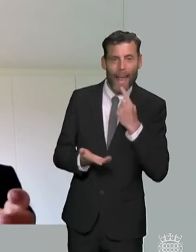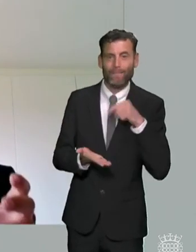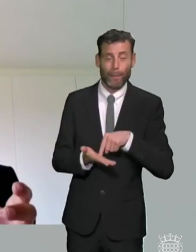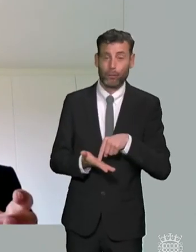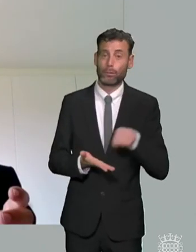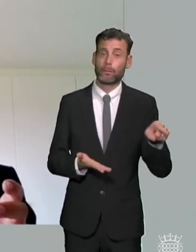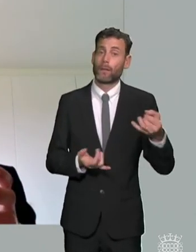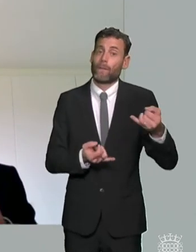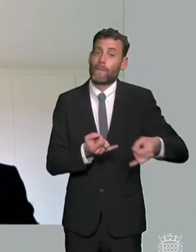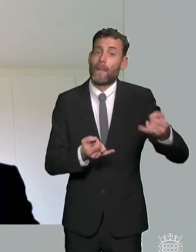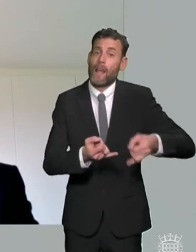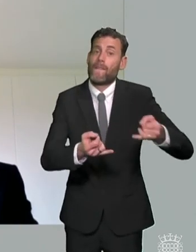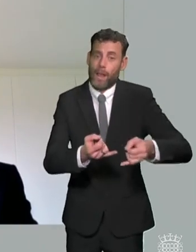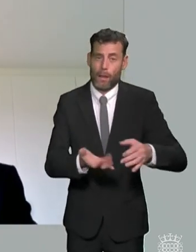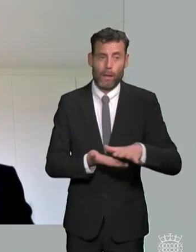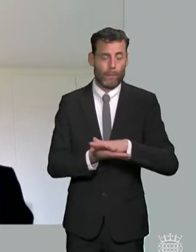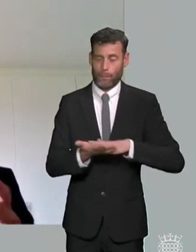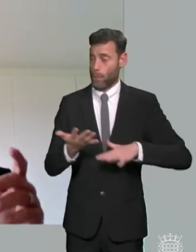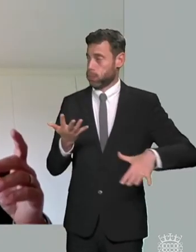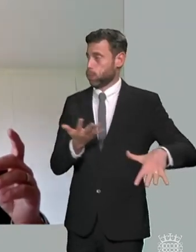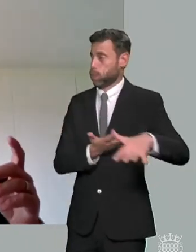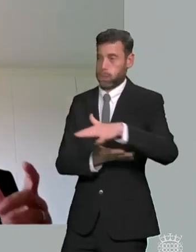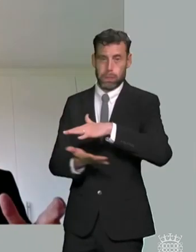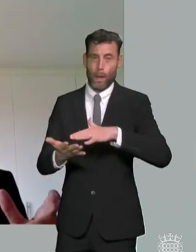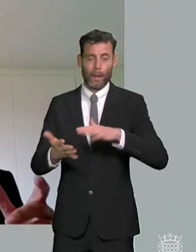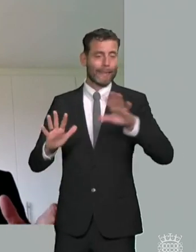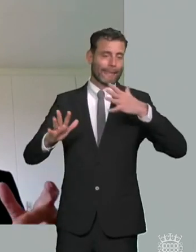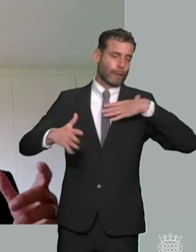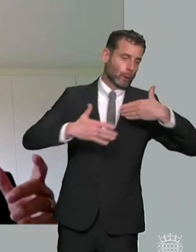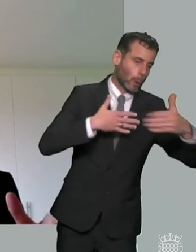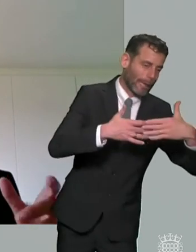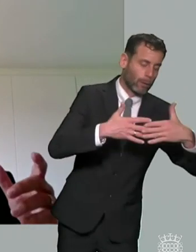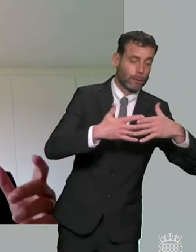by local authorities in trying to fix problems which actually have got their origin in basic